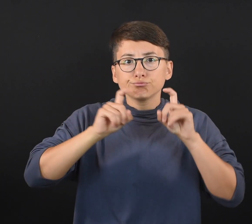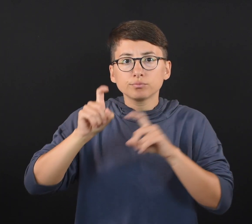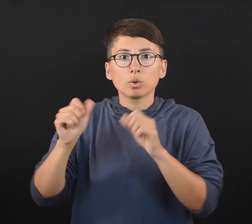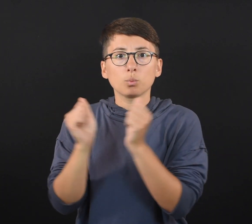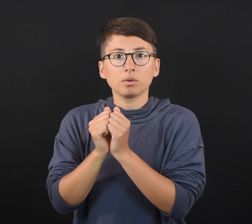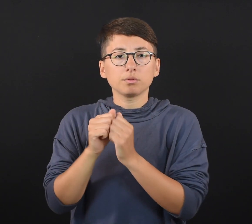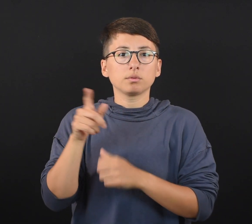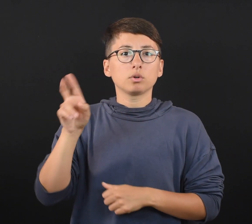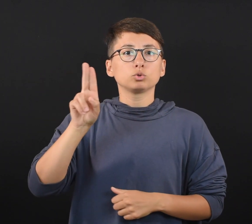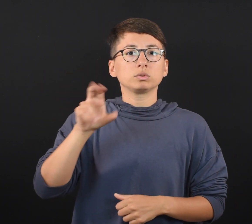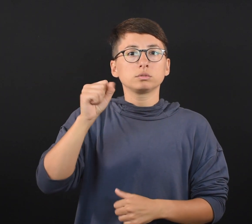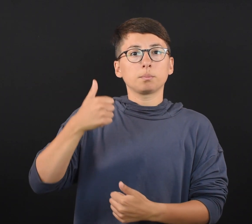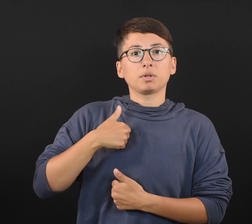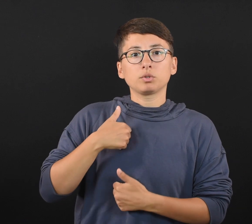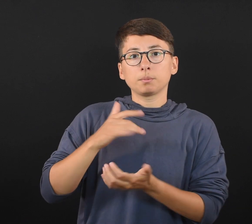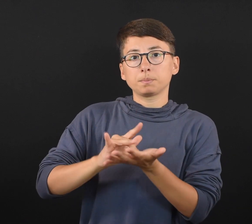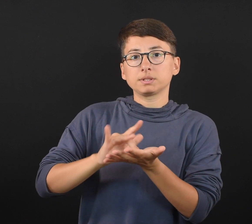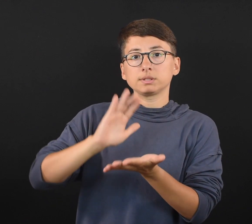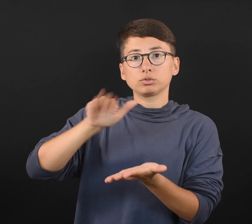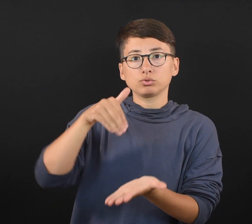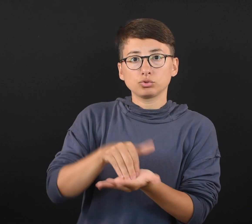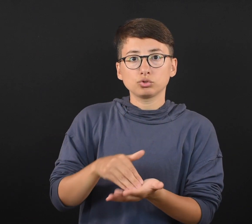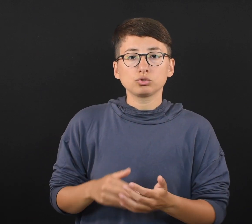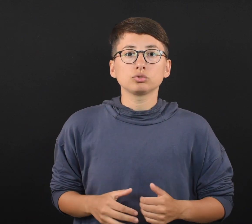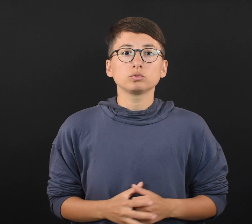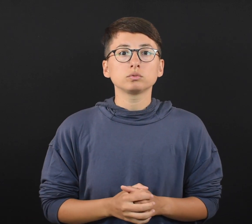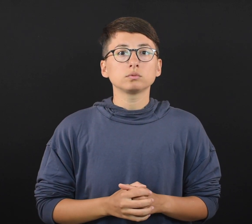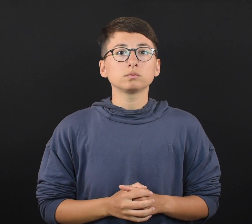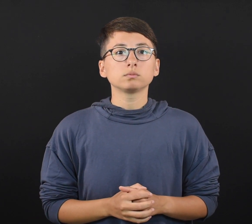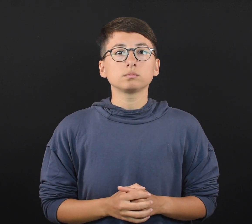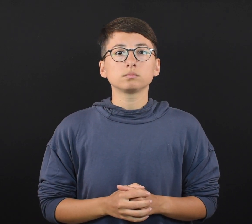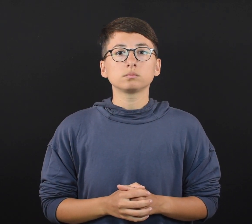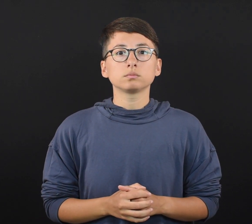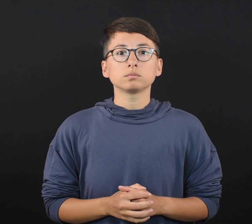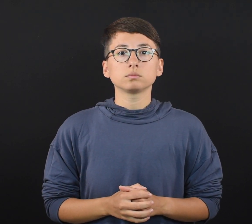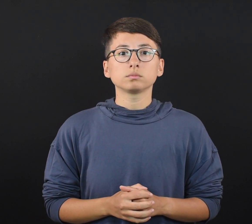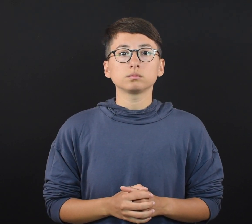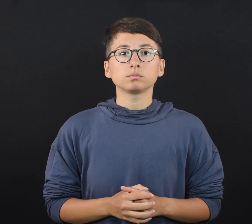which was conducted with U.S. military medical centers.